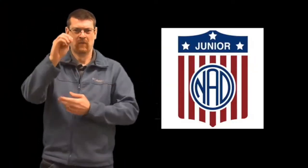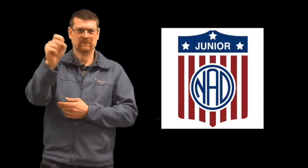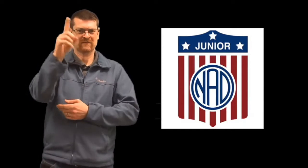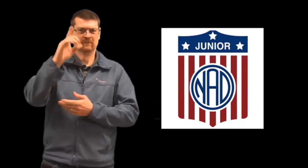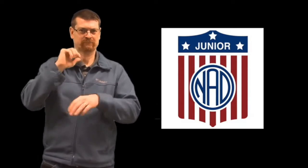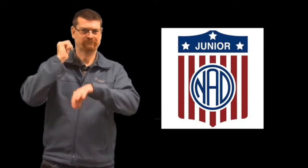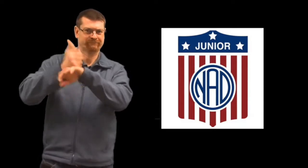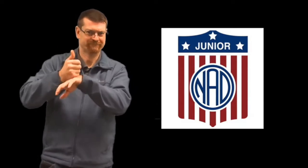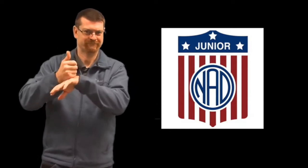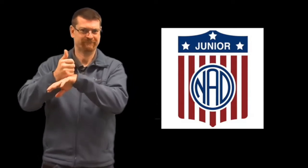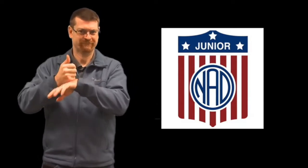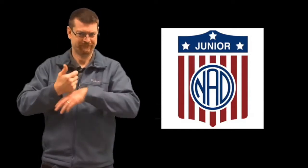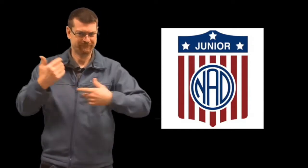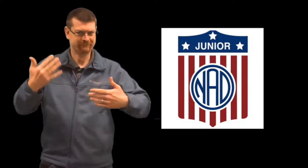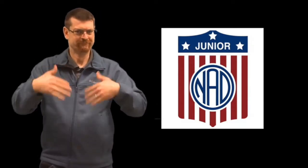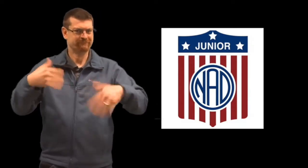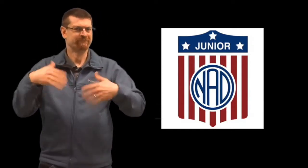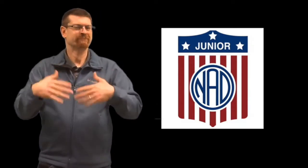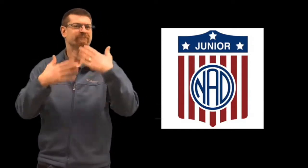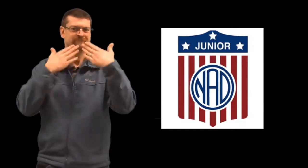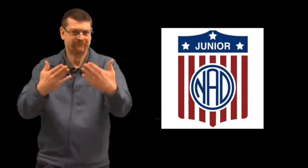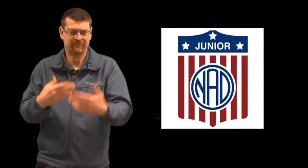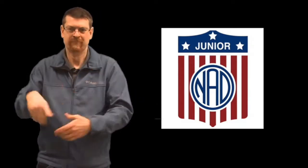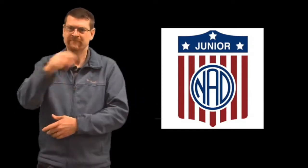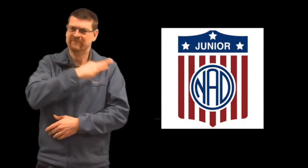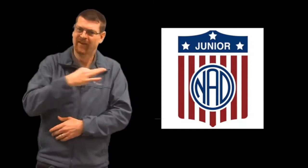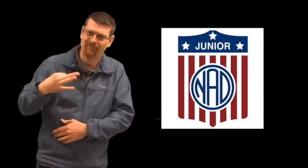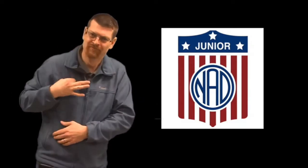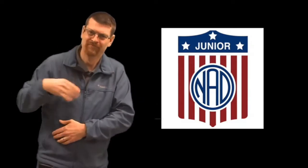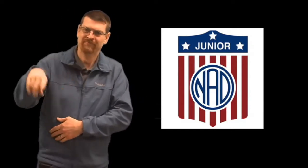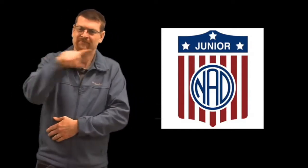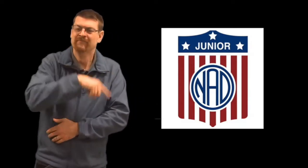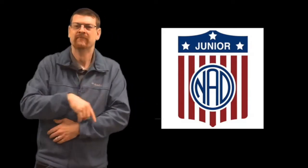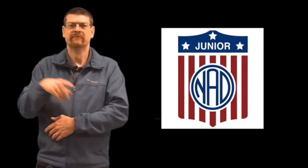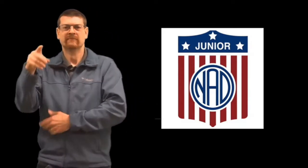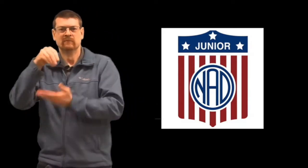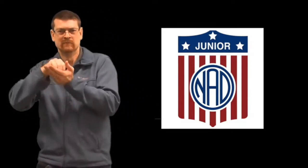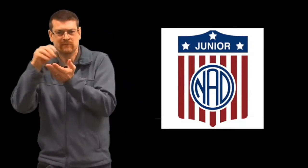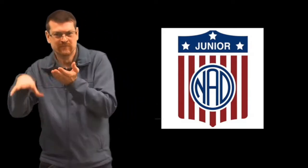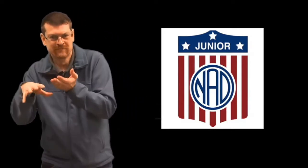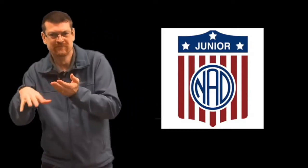I want thank OSD for helping set this up. Thank you to all the staff and students.